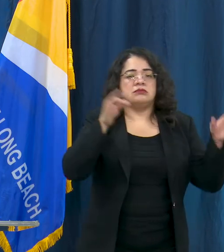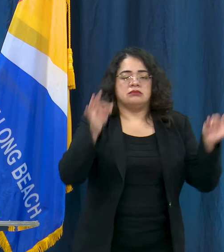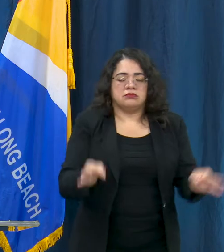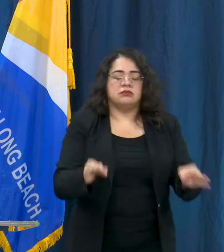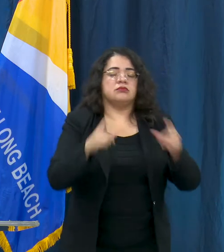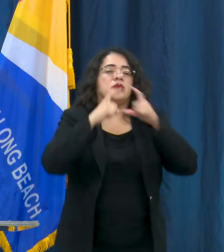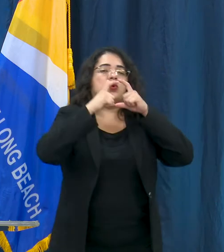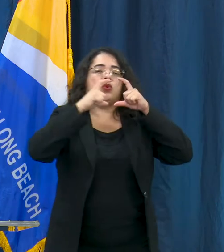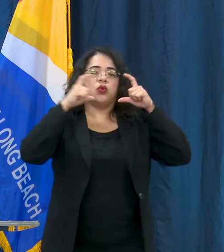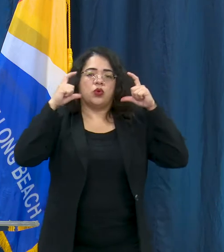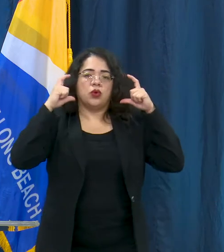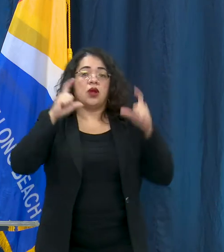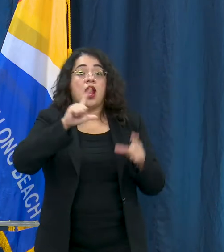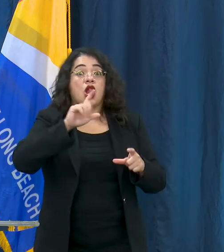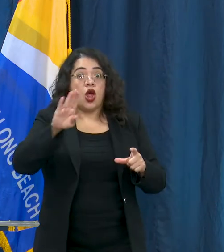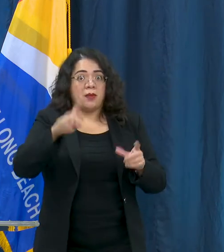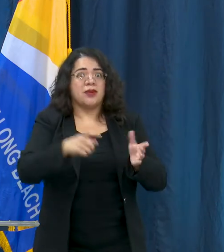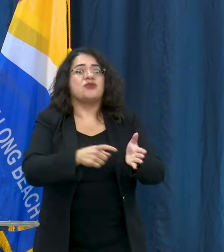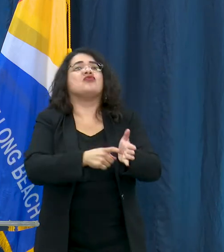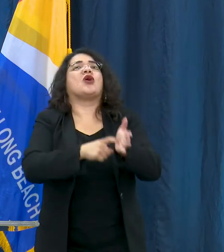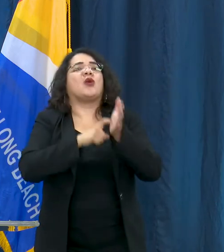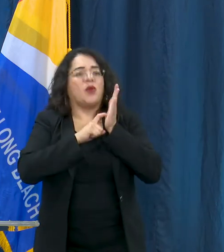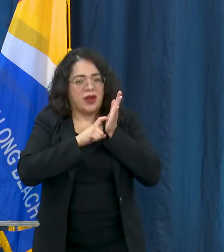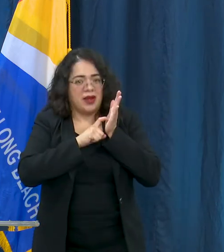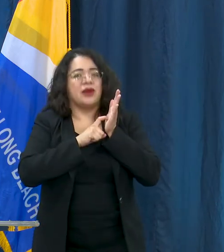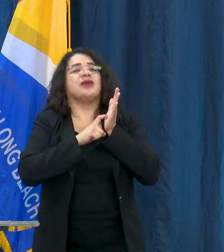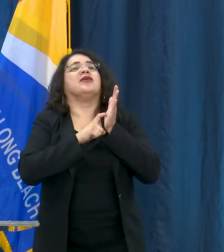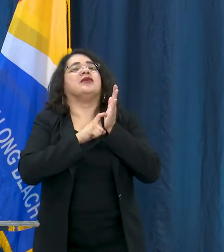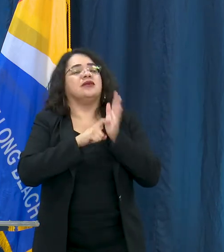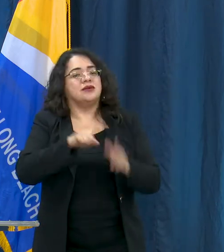Long Beach does require that you wear a face covering or face mask